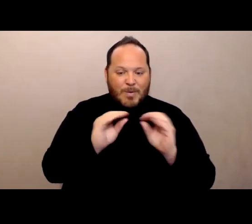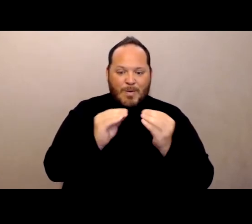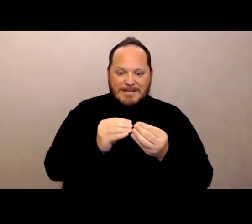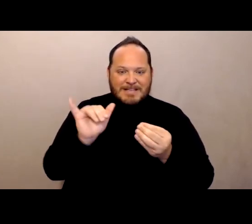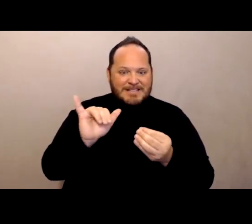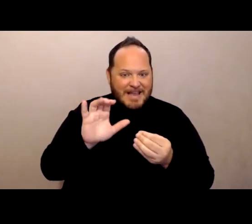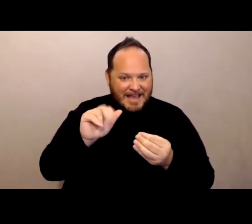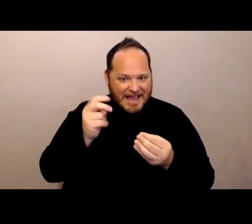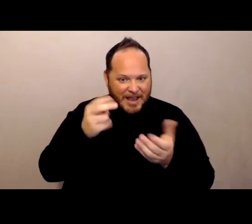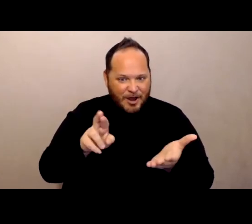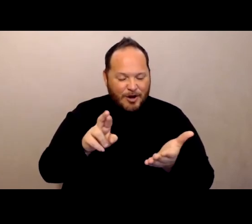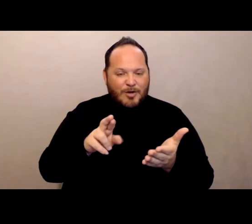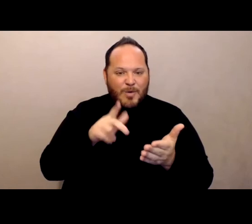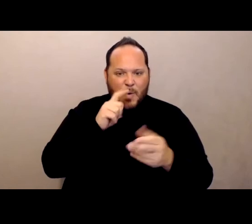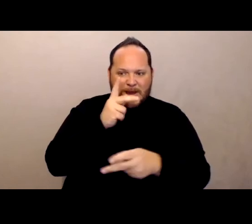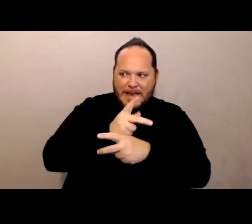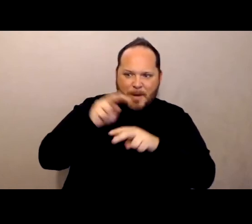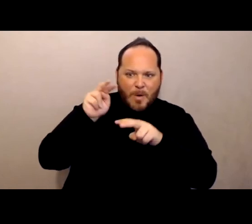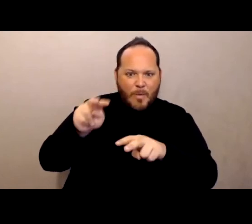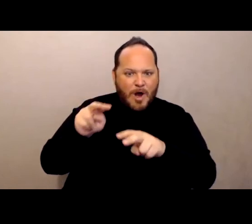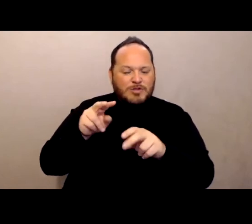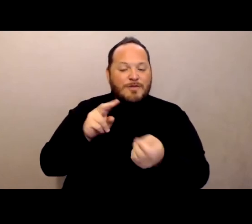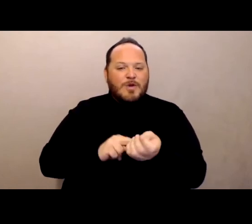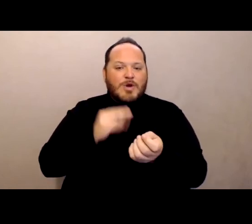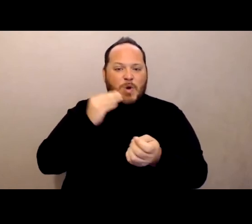keeping watch over the nursing home industry, so thank you for that.